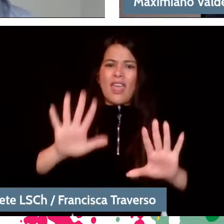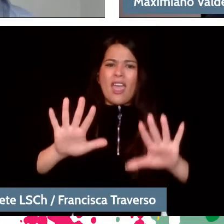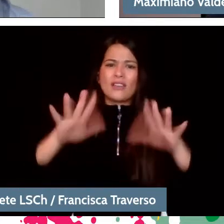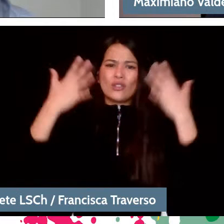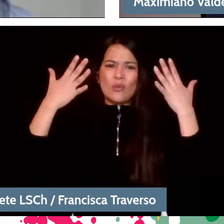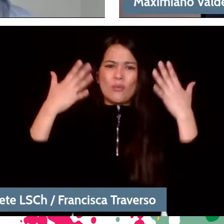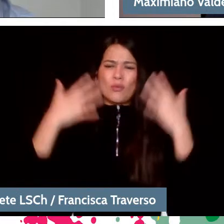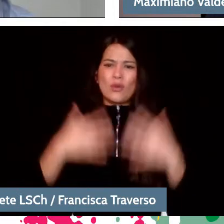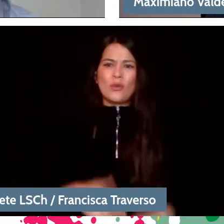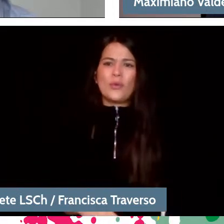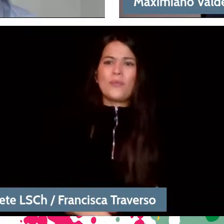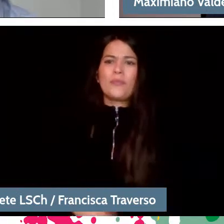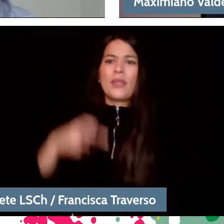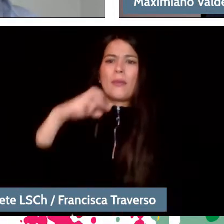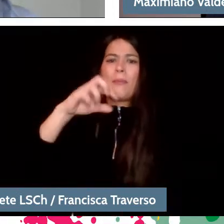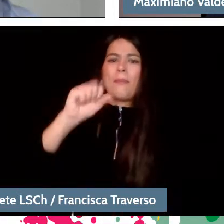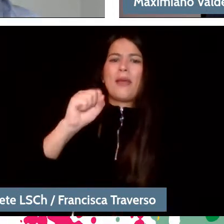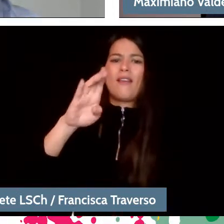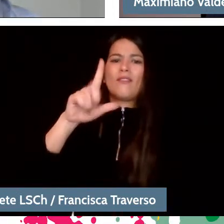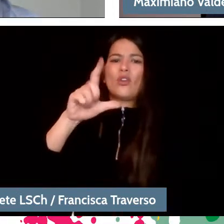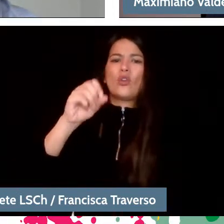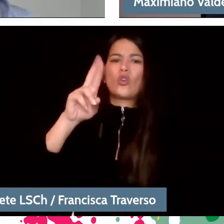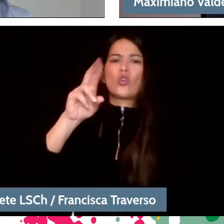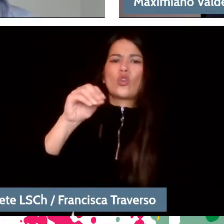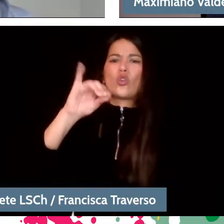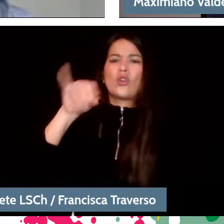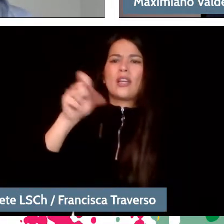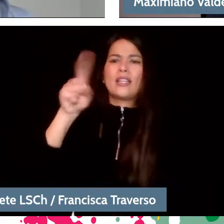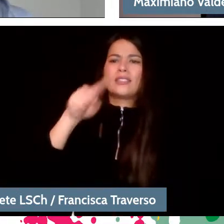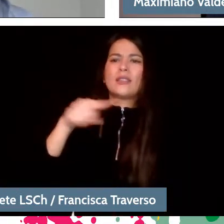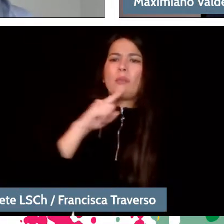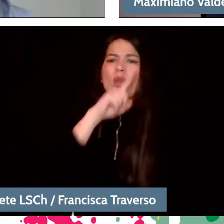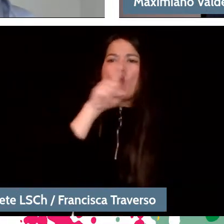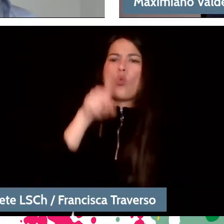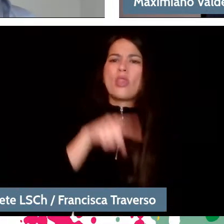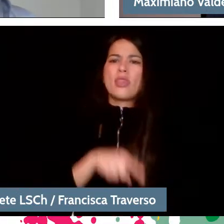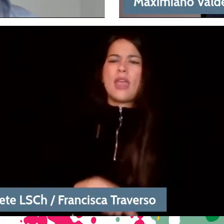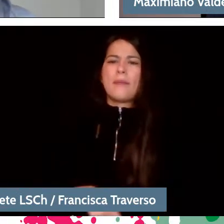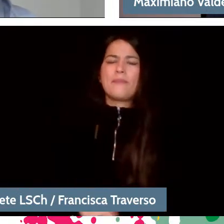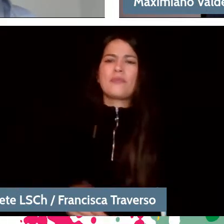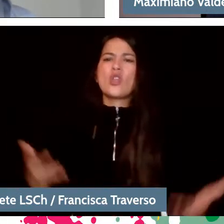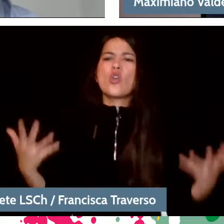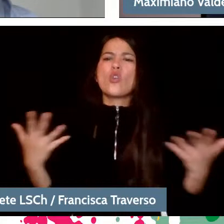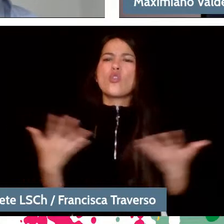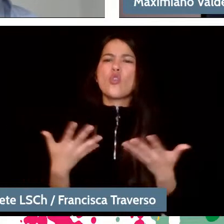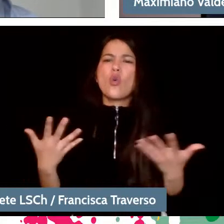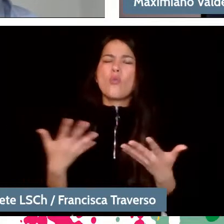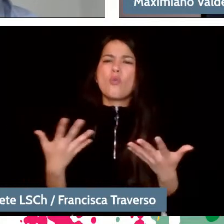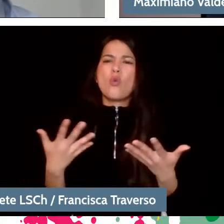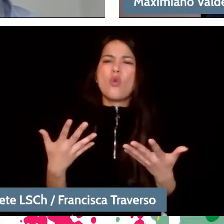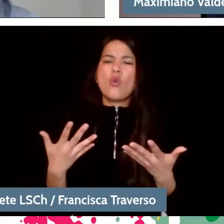because Pablo Rojas asks us a double question and says, how do you combat the idea that classical music